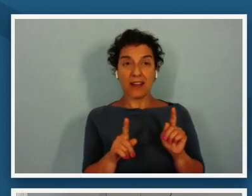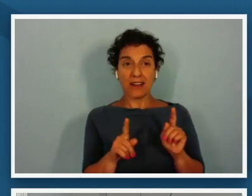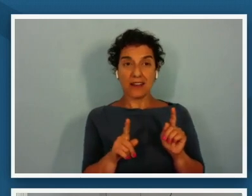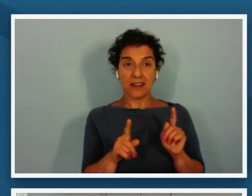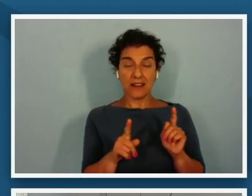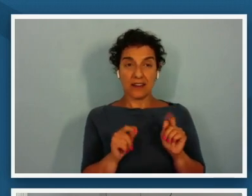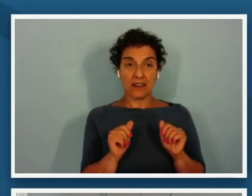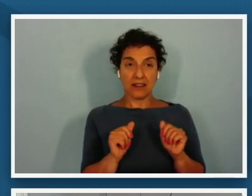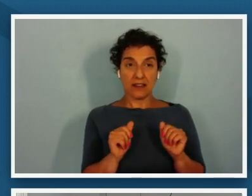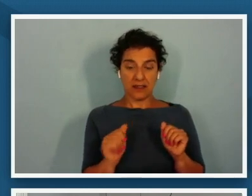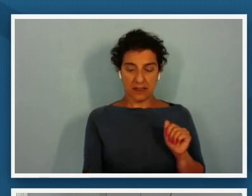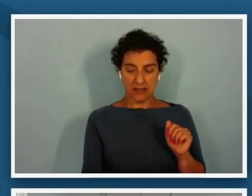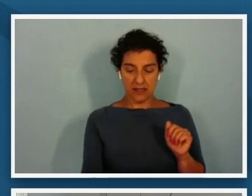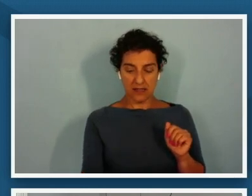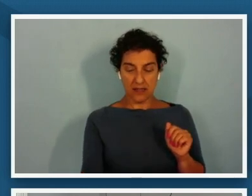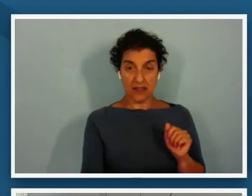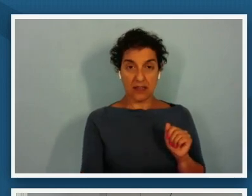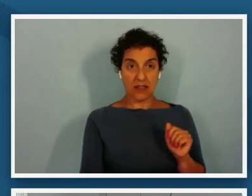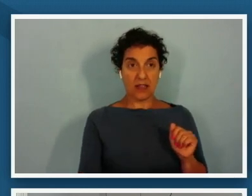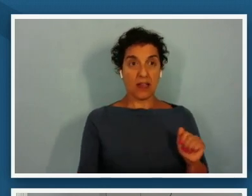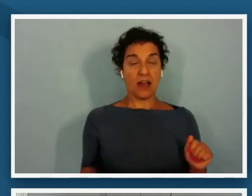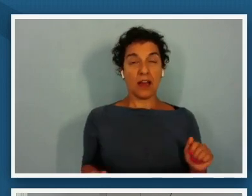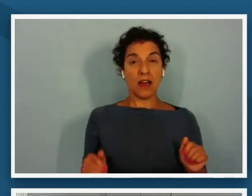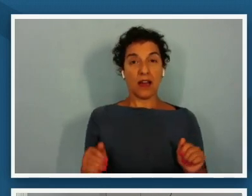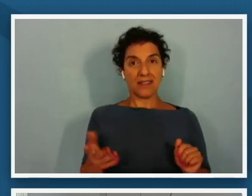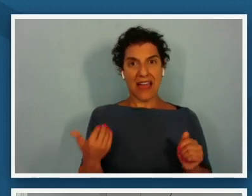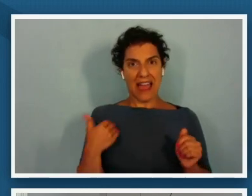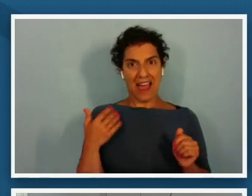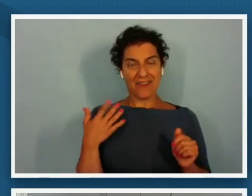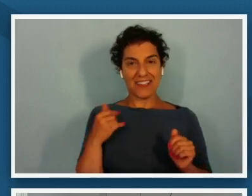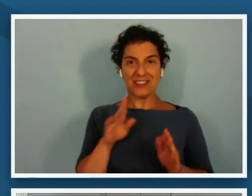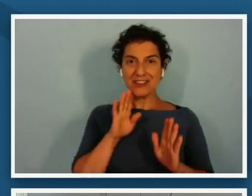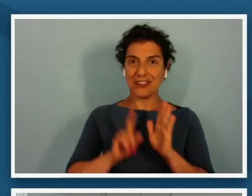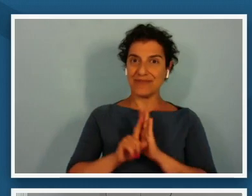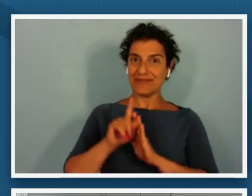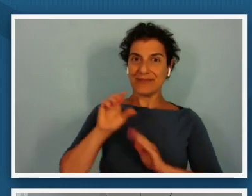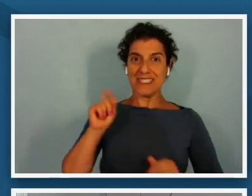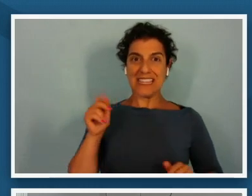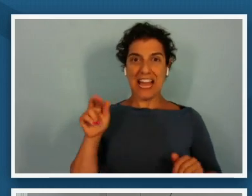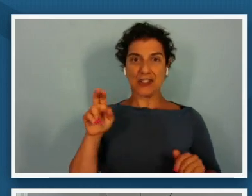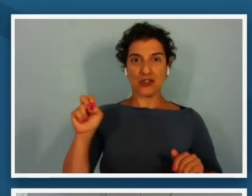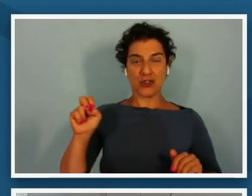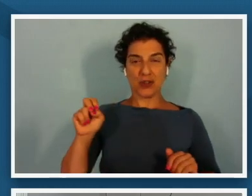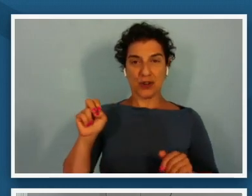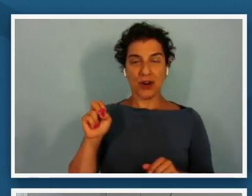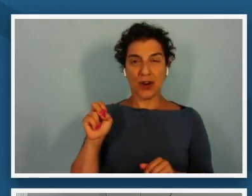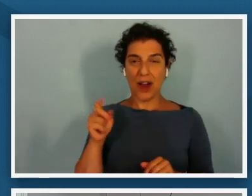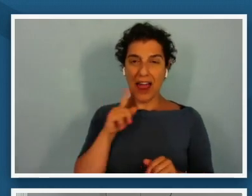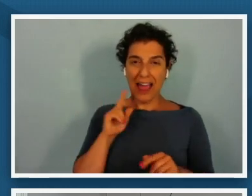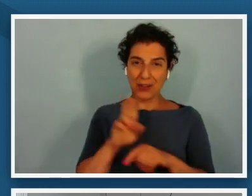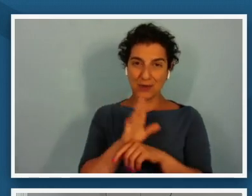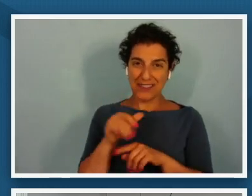tremendous stature um i keep using that word over and over